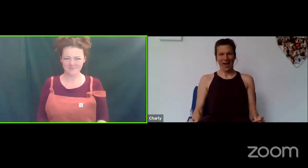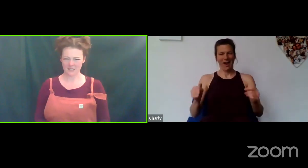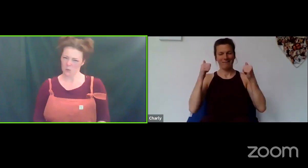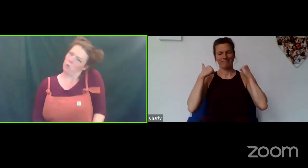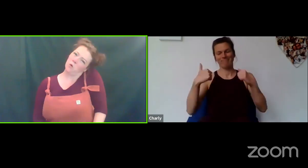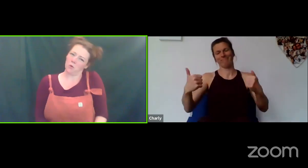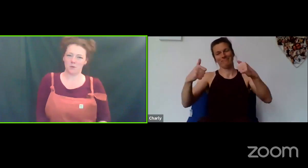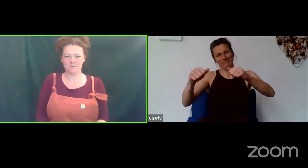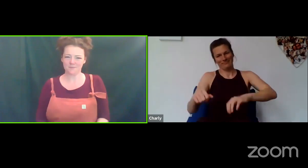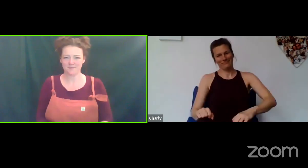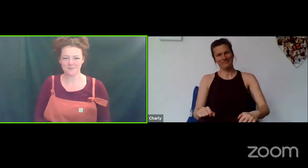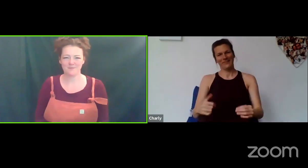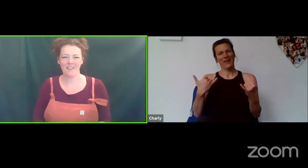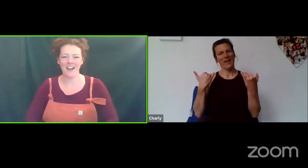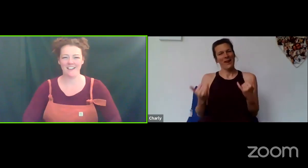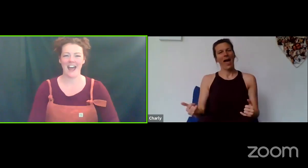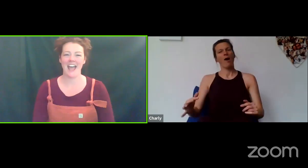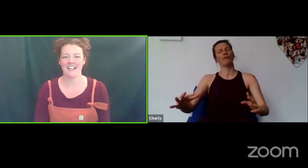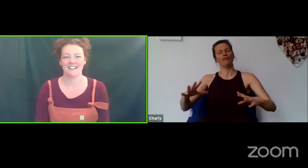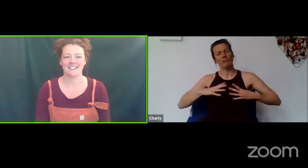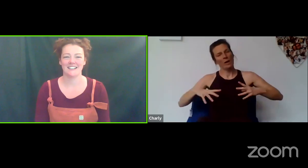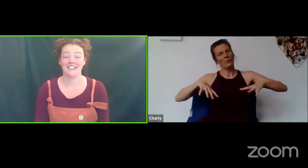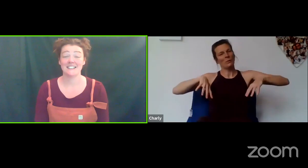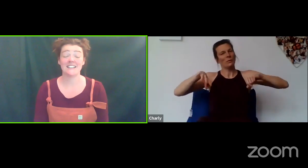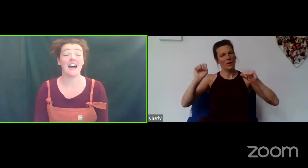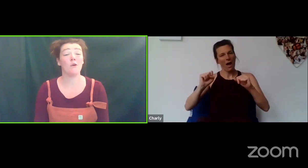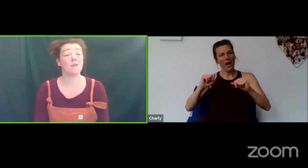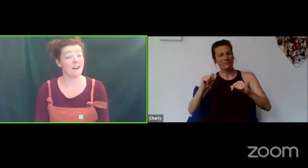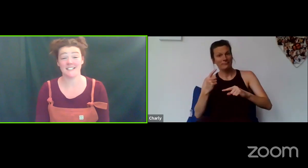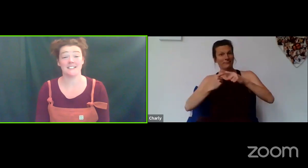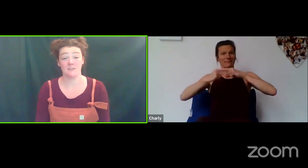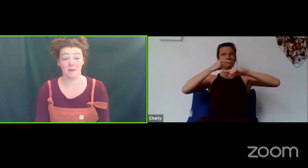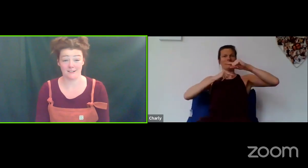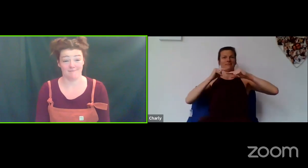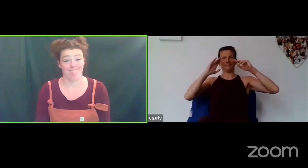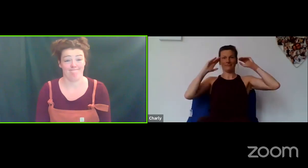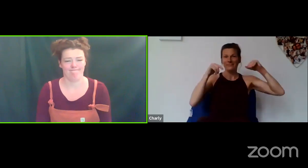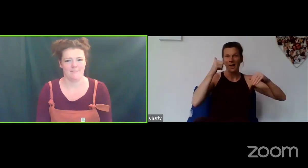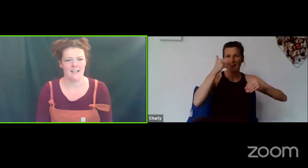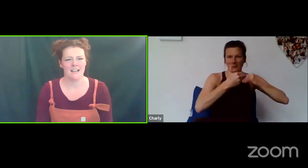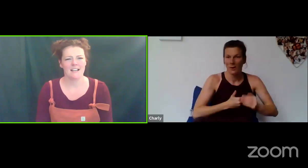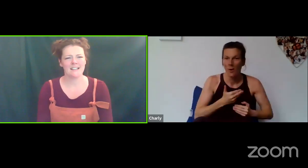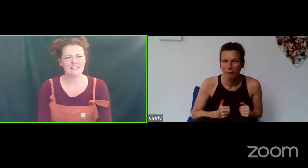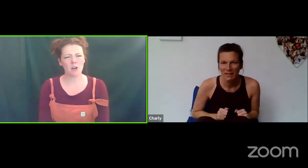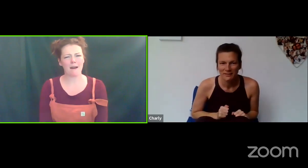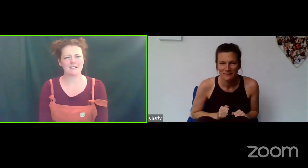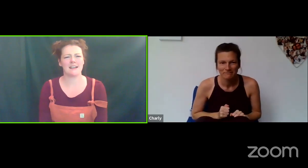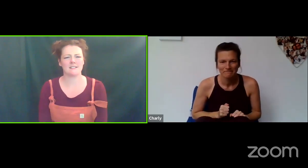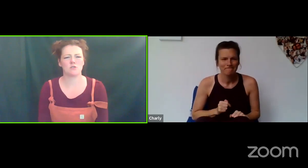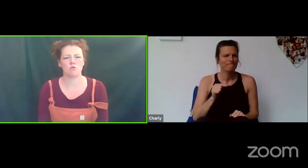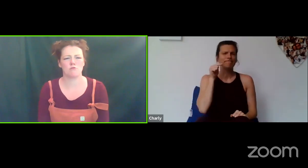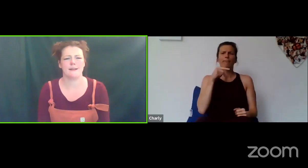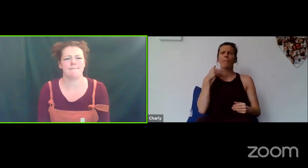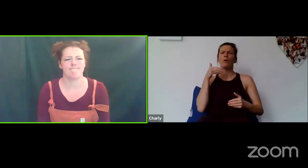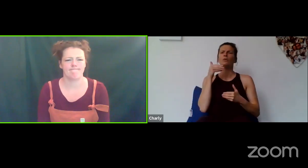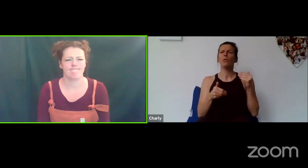That's it so really warm up those shoulders as well... brilliant! Ok, so now we're ready to begin let's go back to that story.